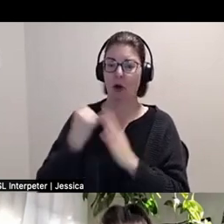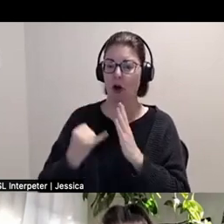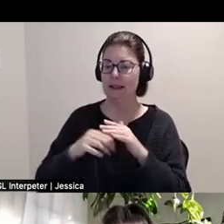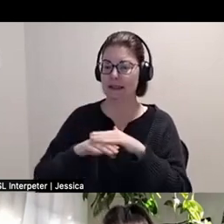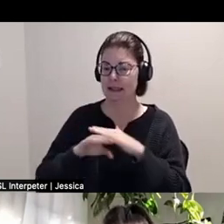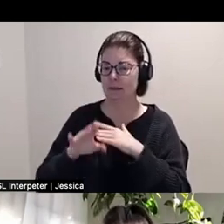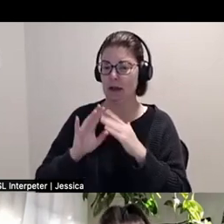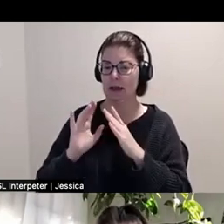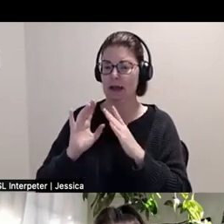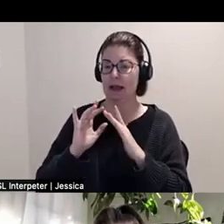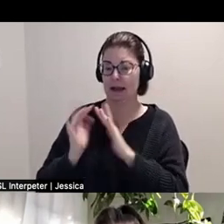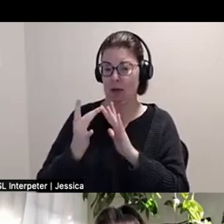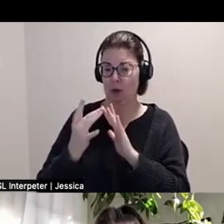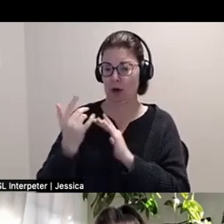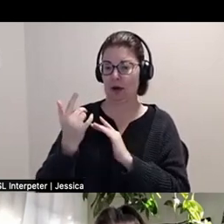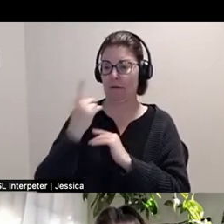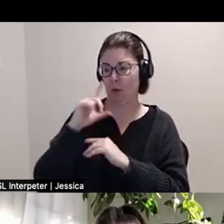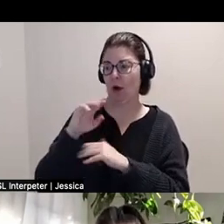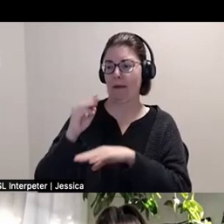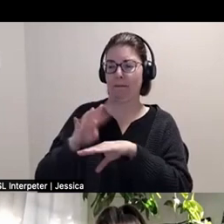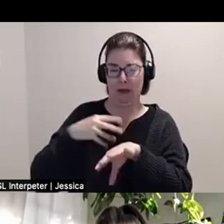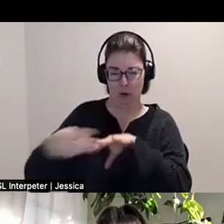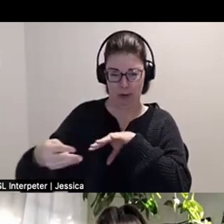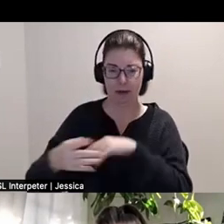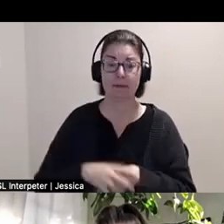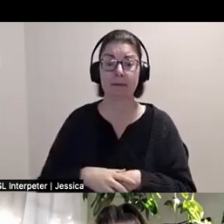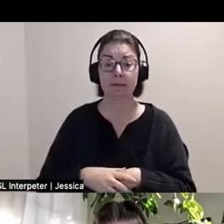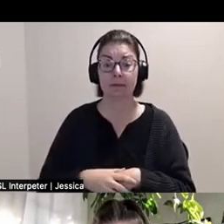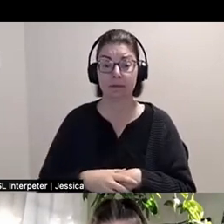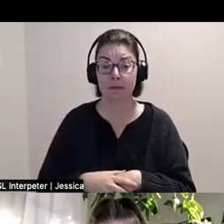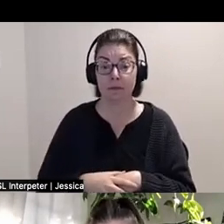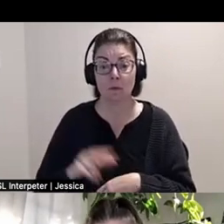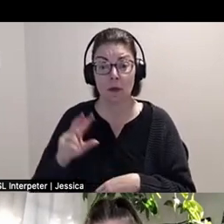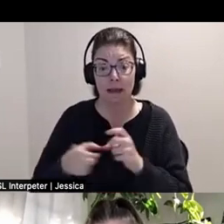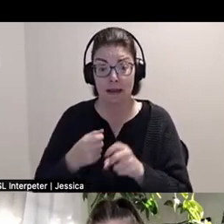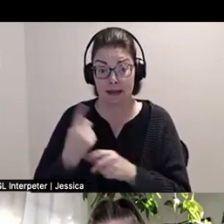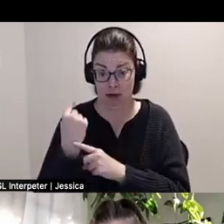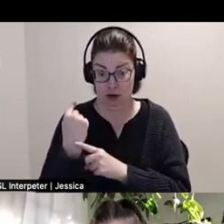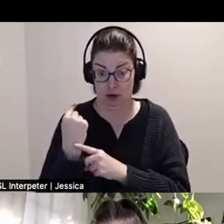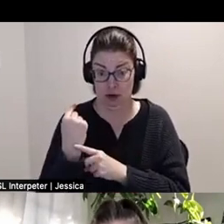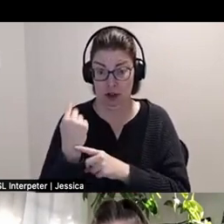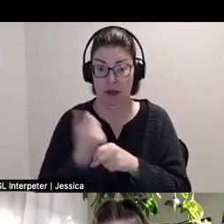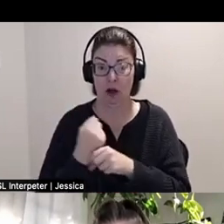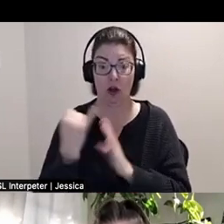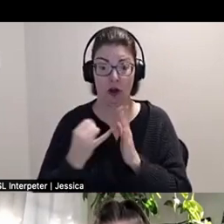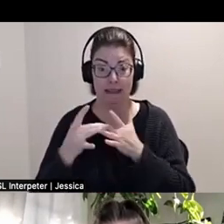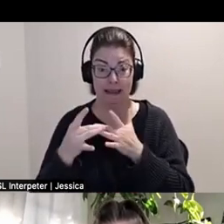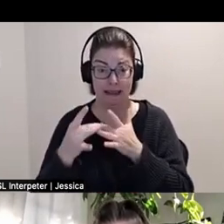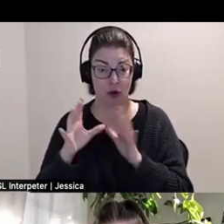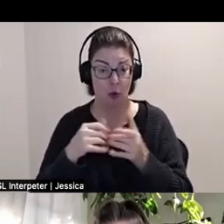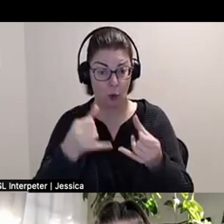In 2022, monoceros received the Arts Leader Award and, in 2021, the Emerging Excellence Prize,